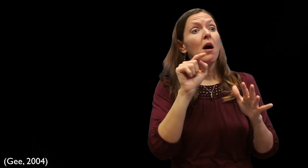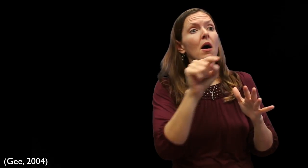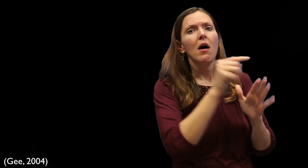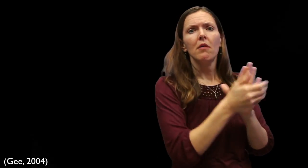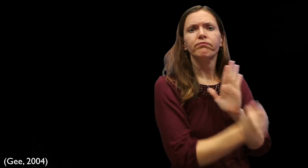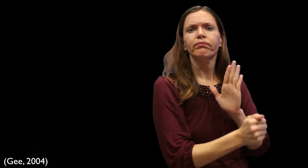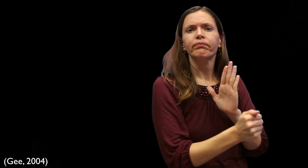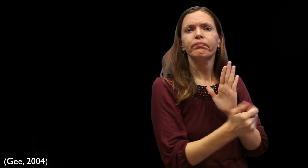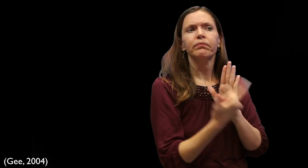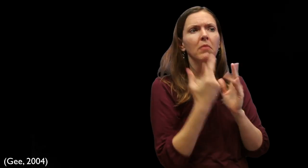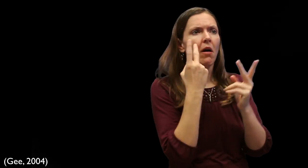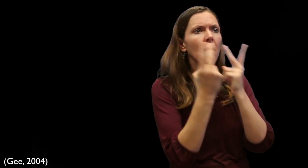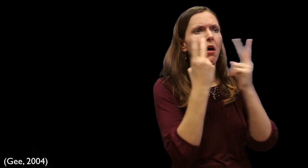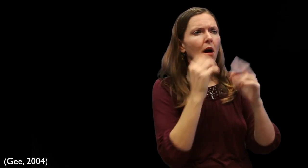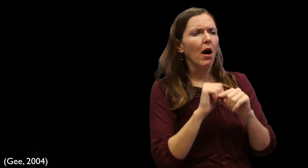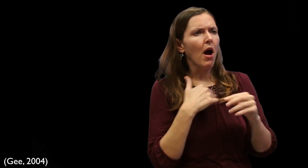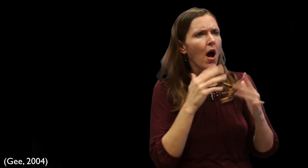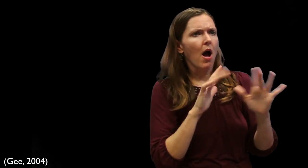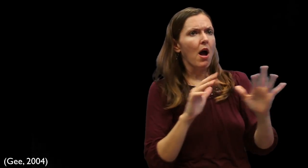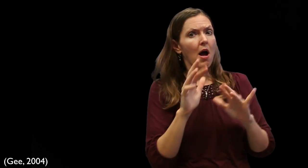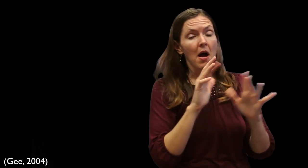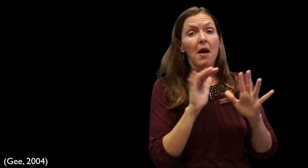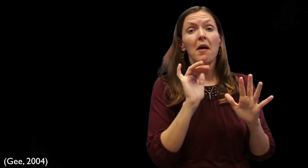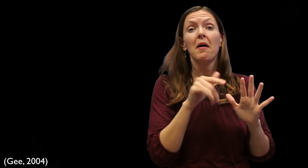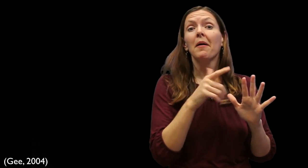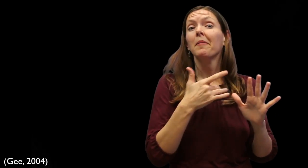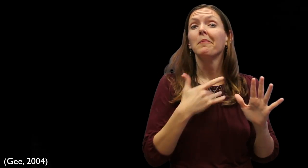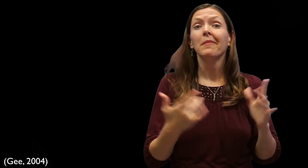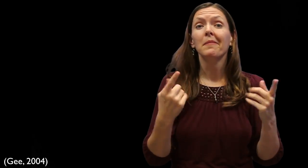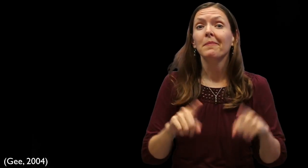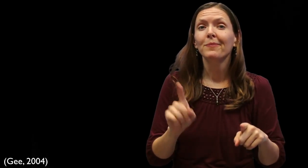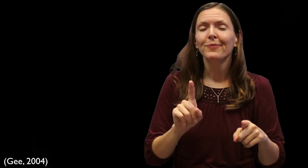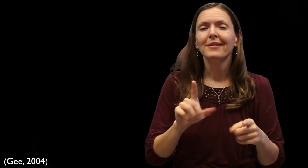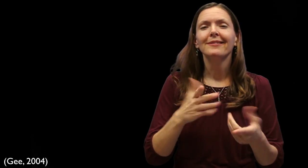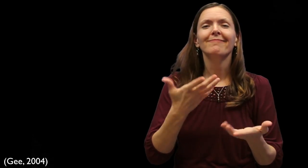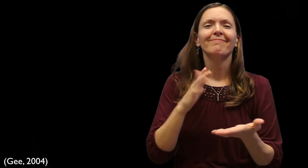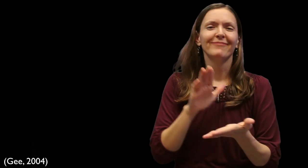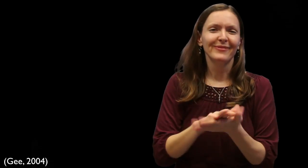features of academic discourse with more competent users is helpful. This usually happens in academic